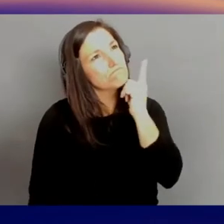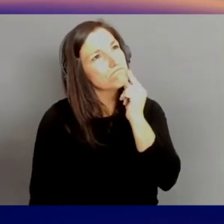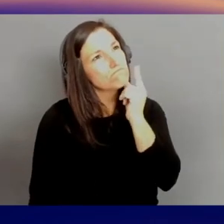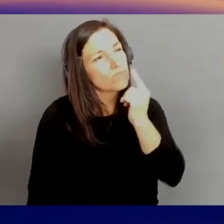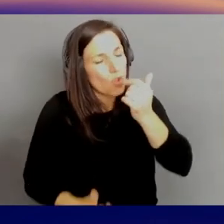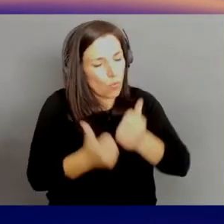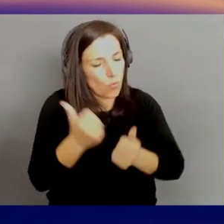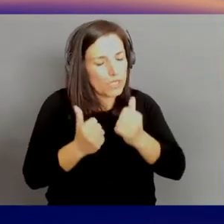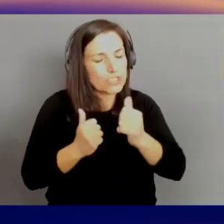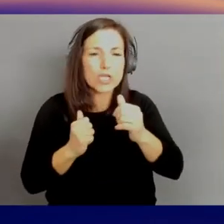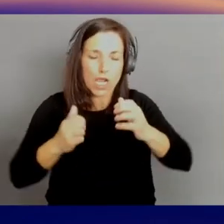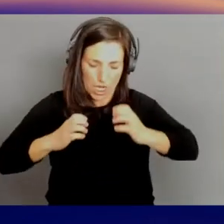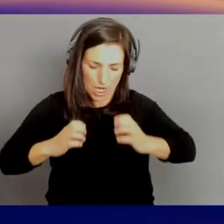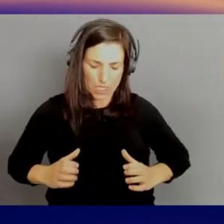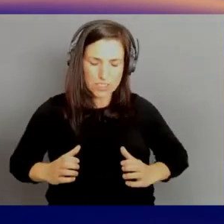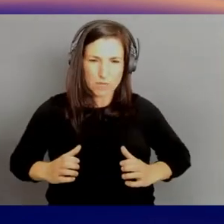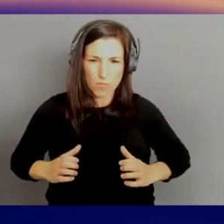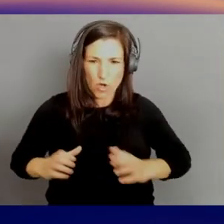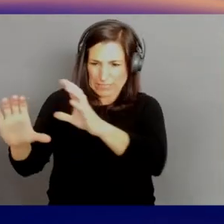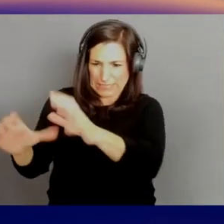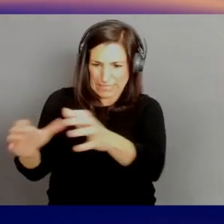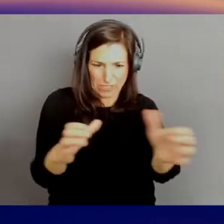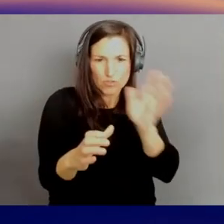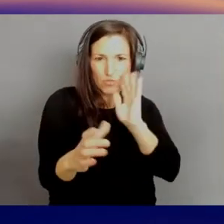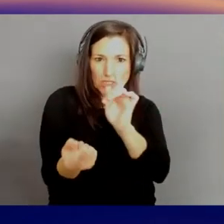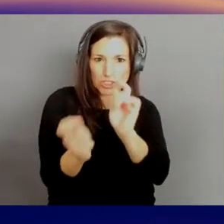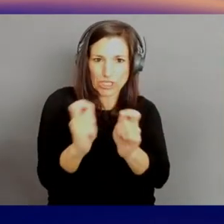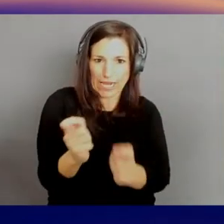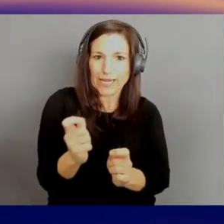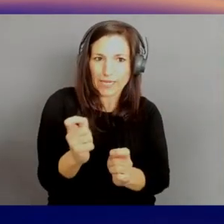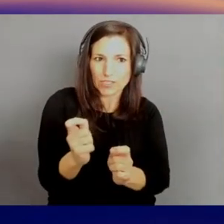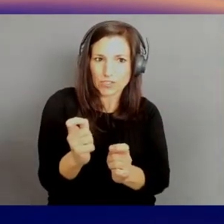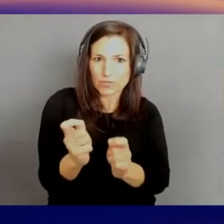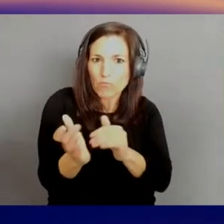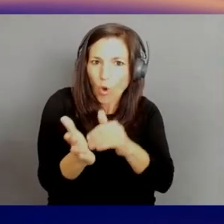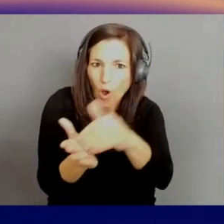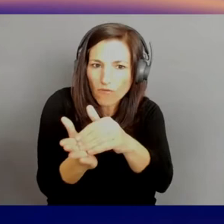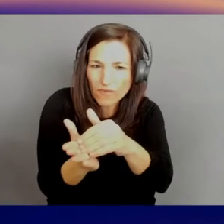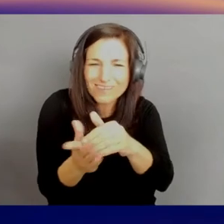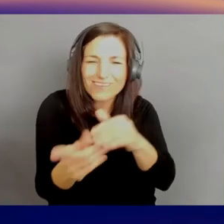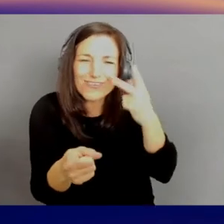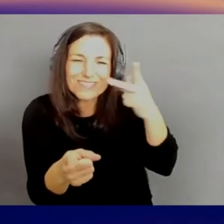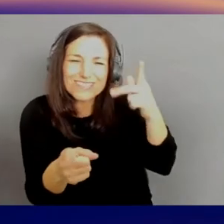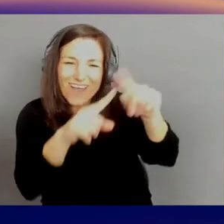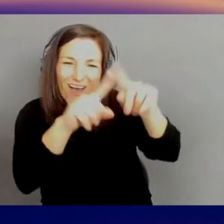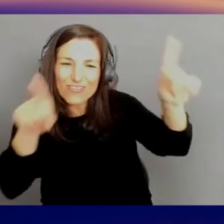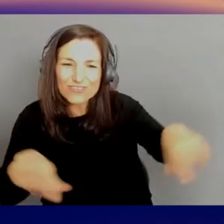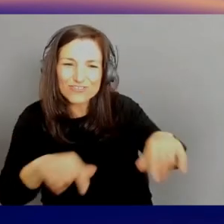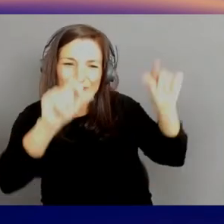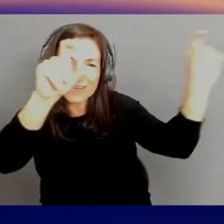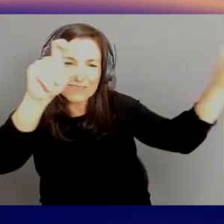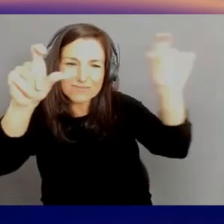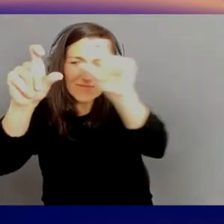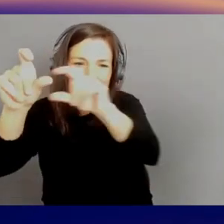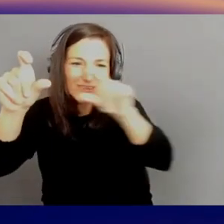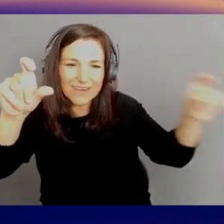And so these are the ones that you're seeing on the screen. Anything from telecom, you have telecom everywhere,